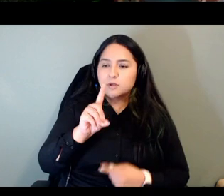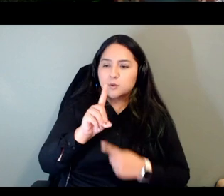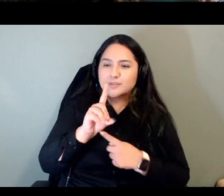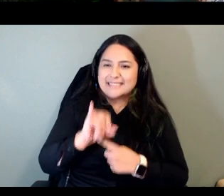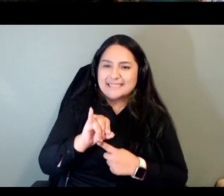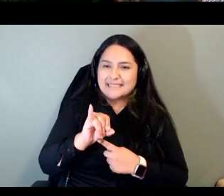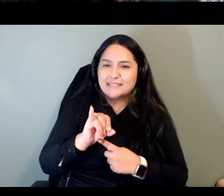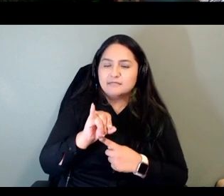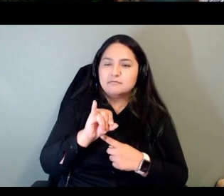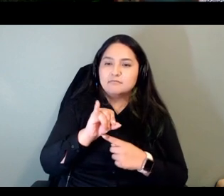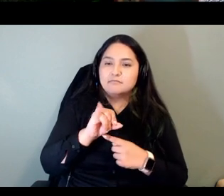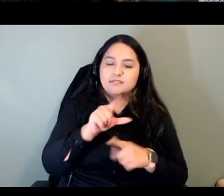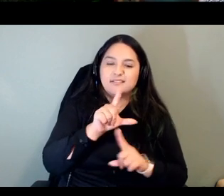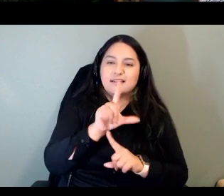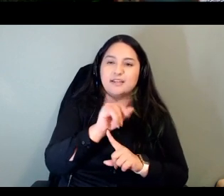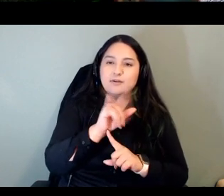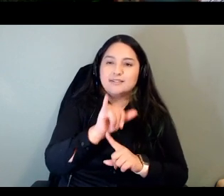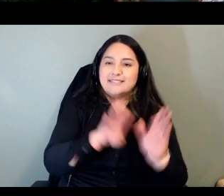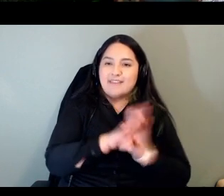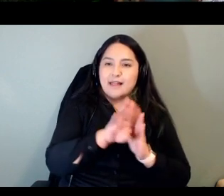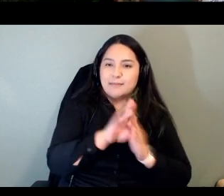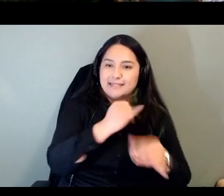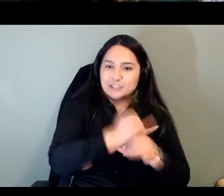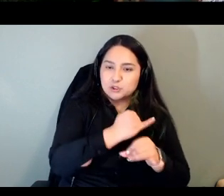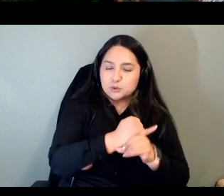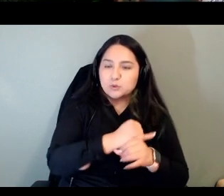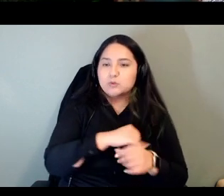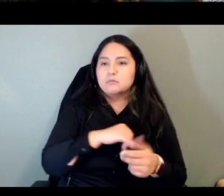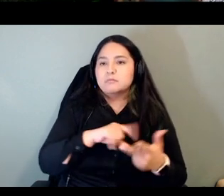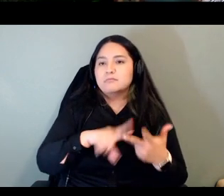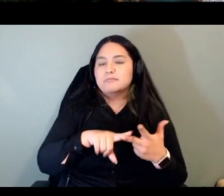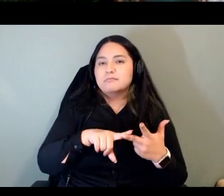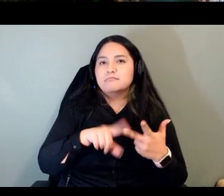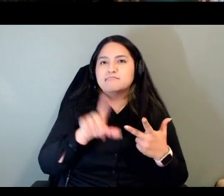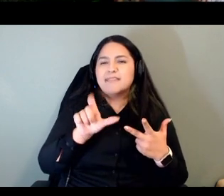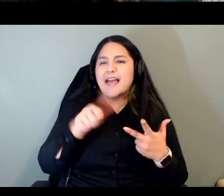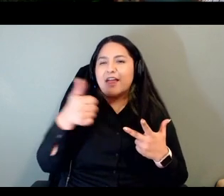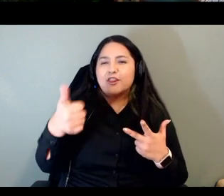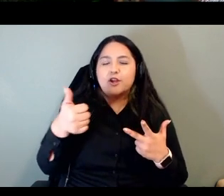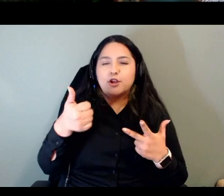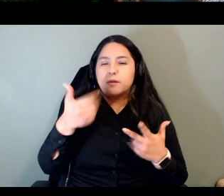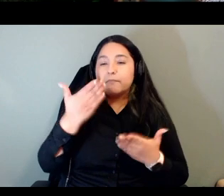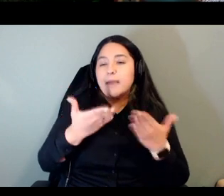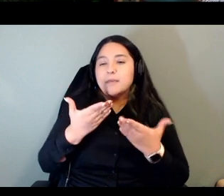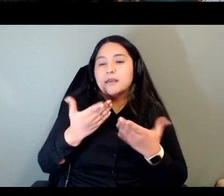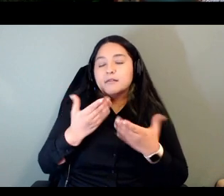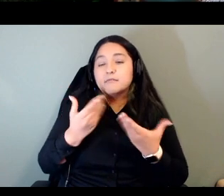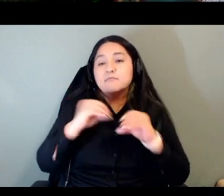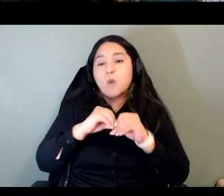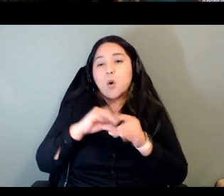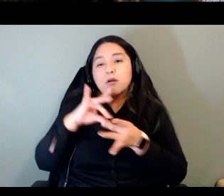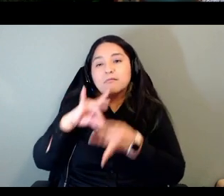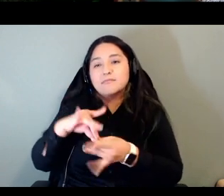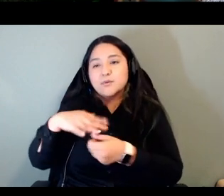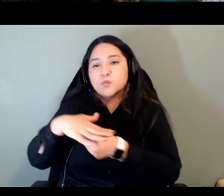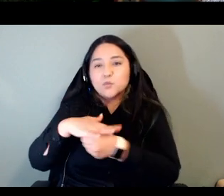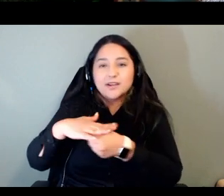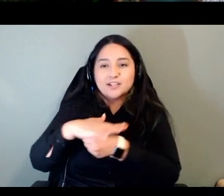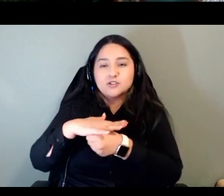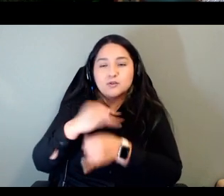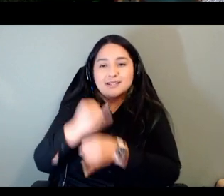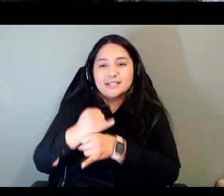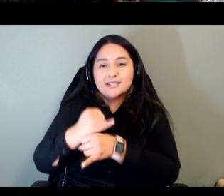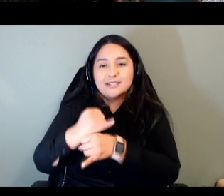development institute there are also other maybe more regional institutes and programs